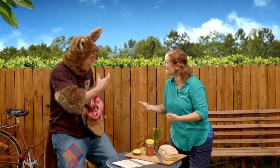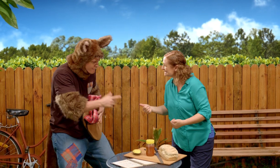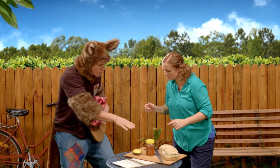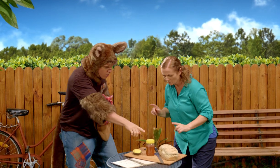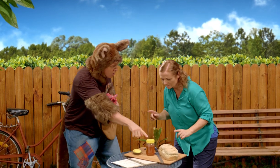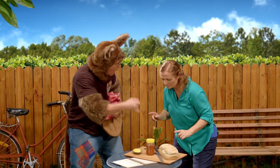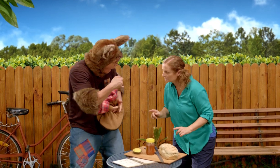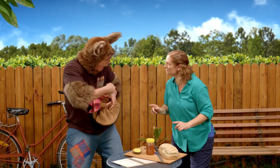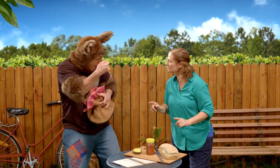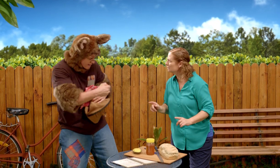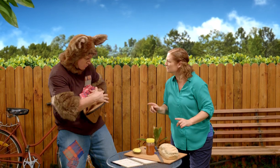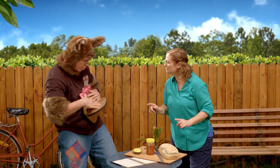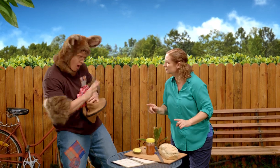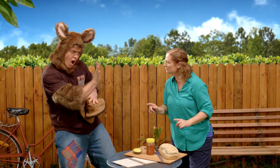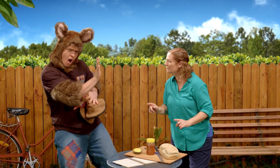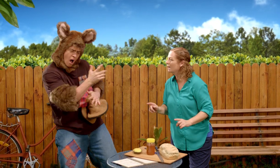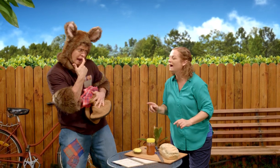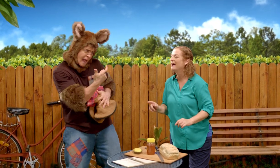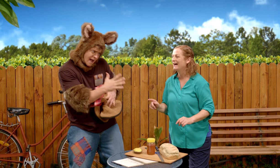Sally, be careful not to get any honey on my new boots.